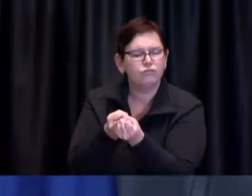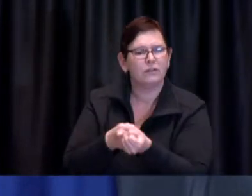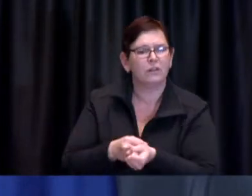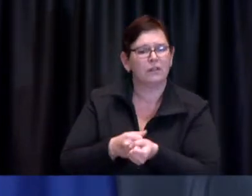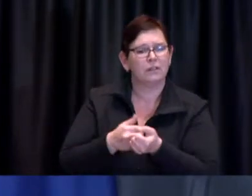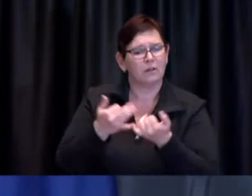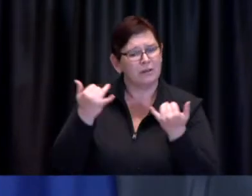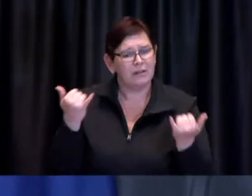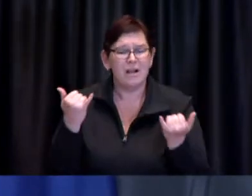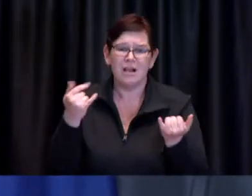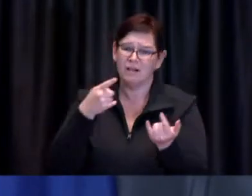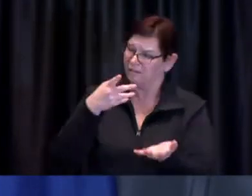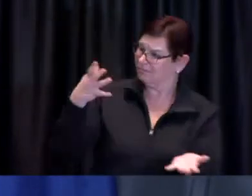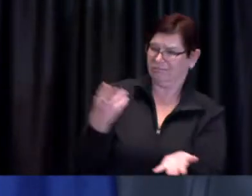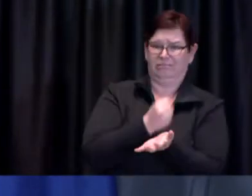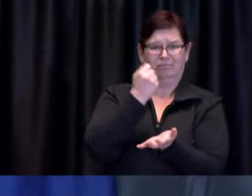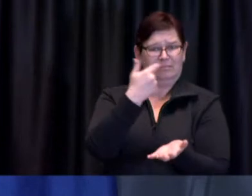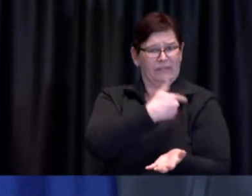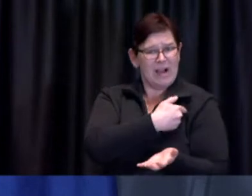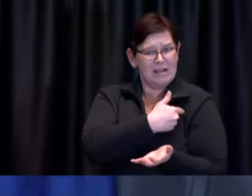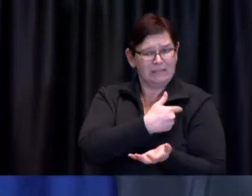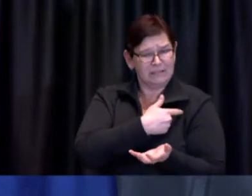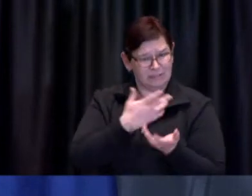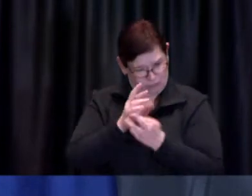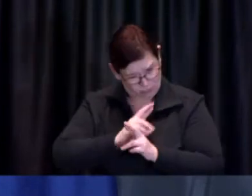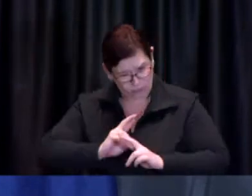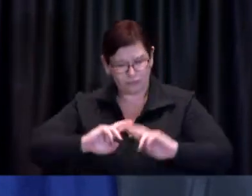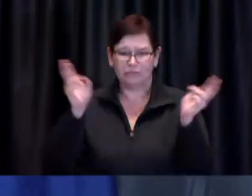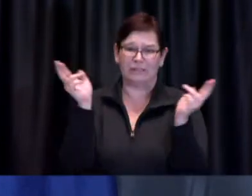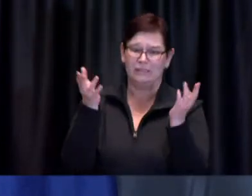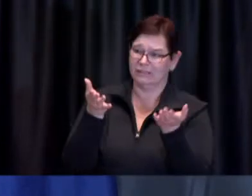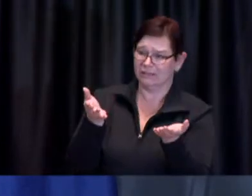It is this kind of cooperation between the city and community partners